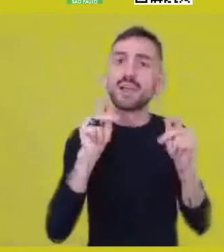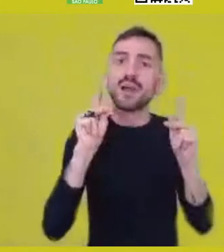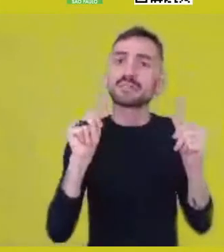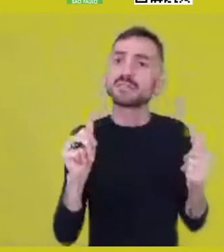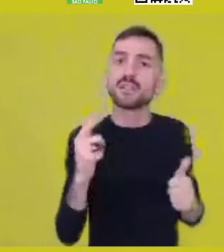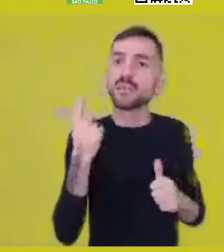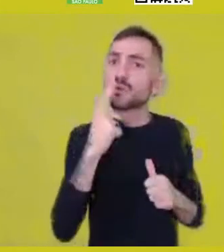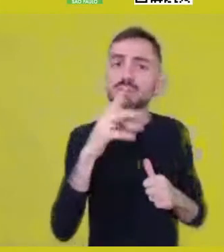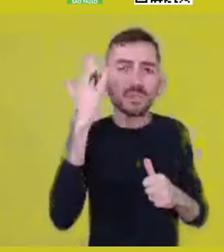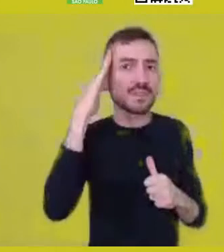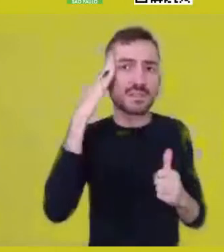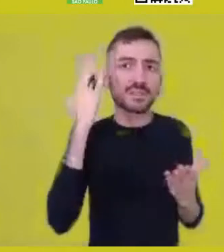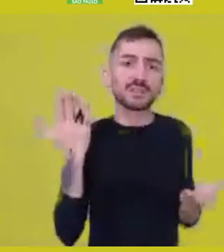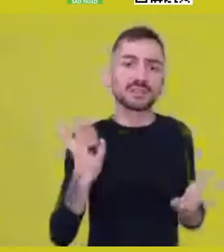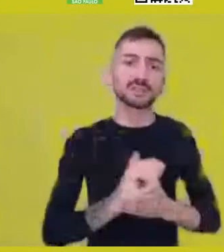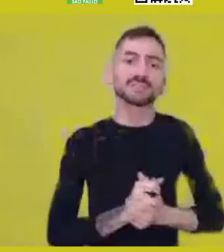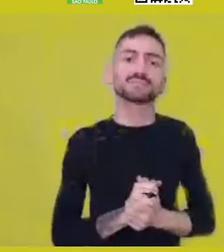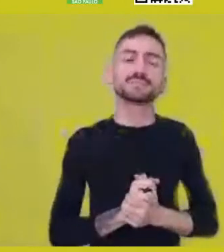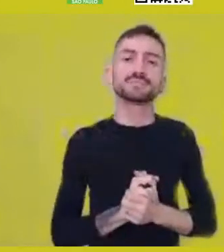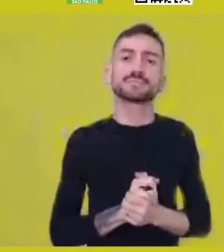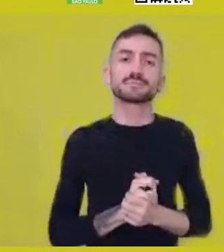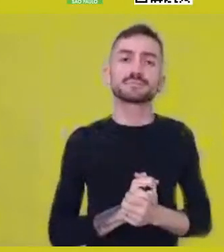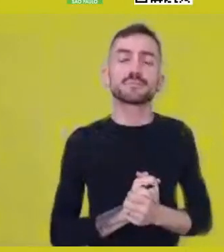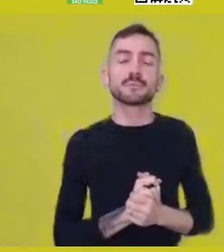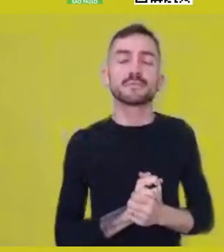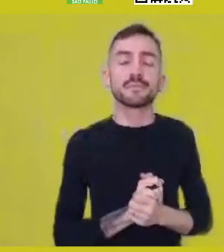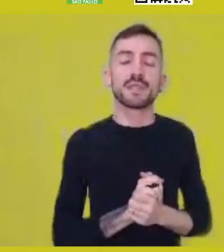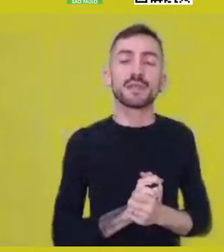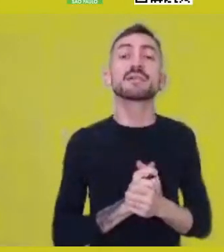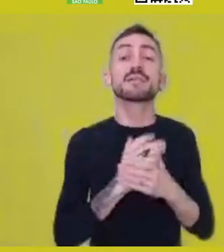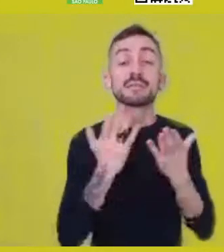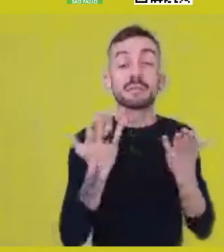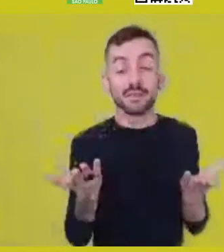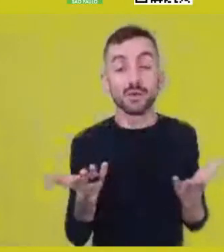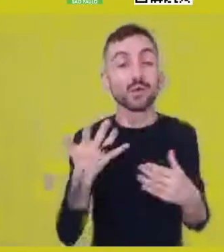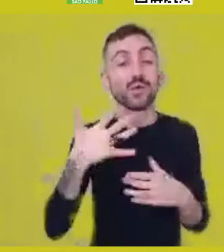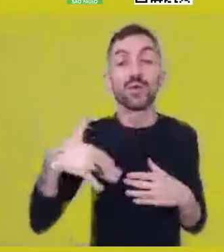So, all that is part of what we can call community,